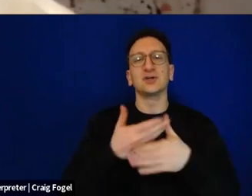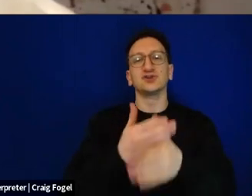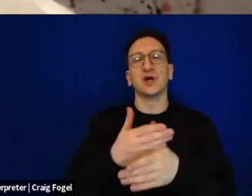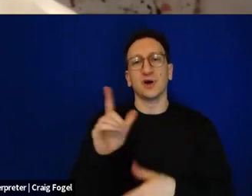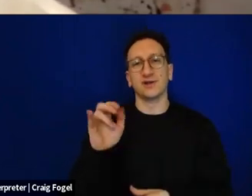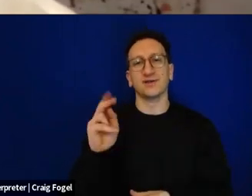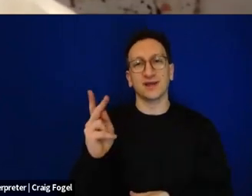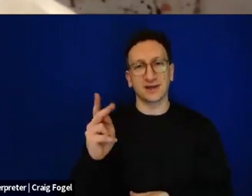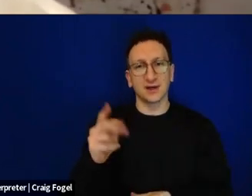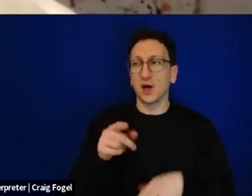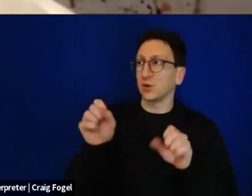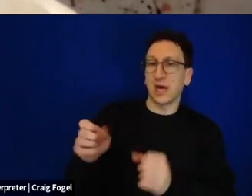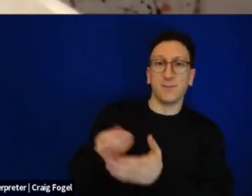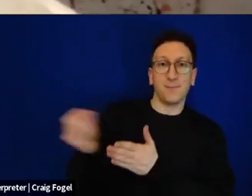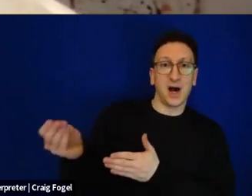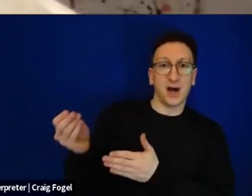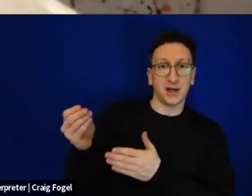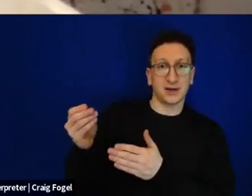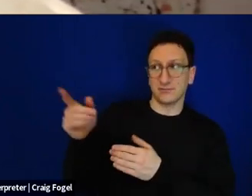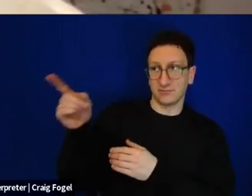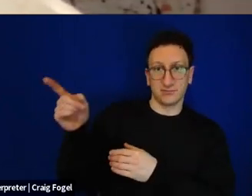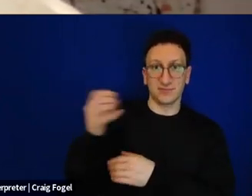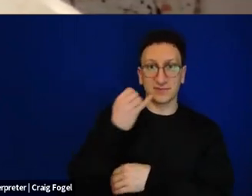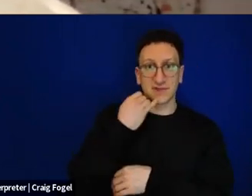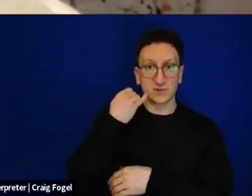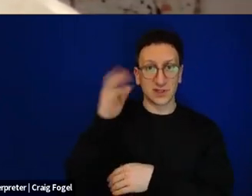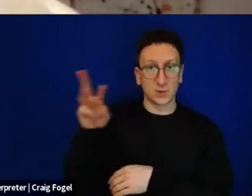website where you can purchase the Haggadot. And I want to encourage you to send a gift